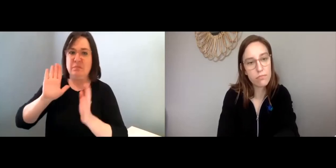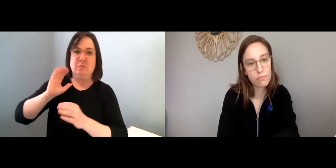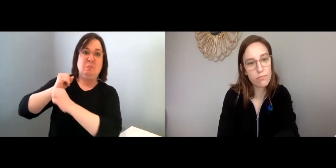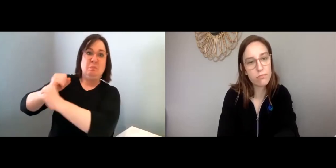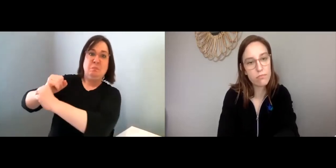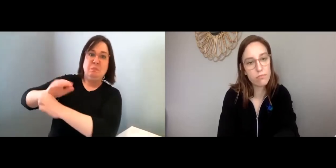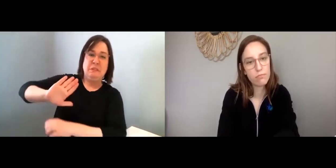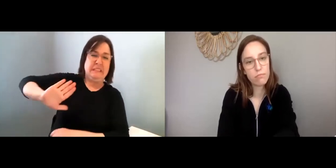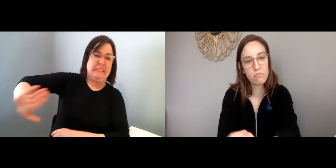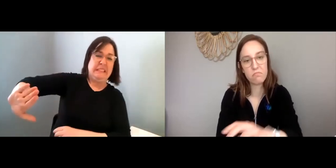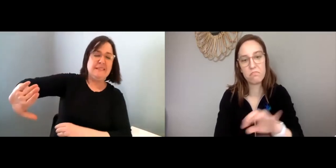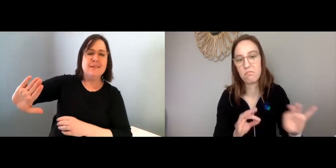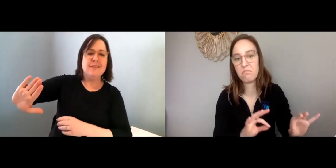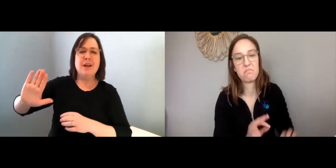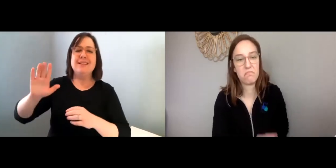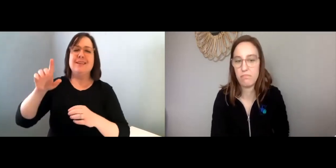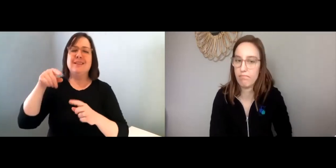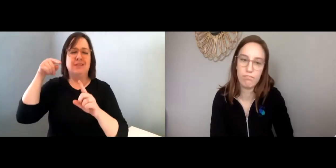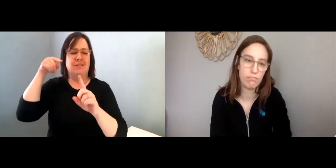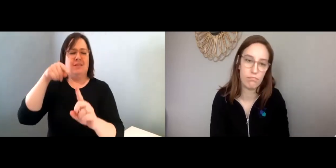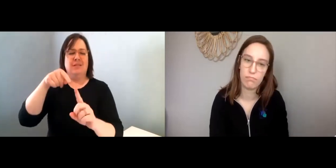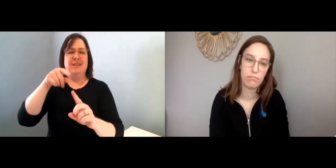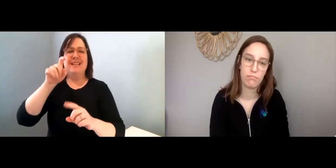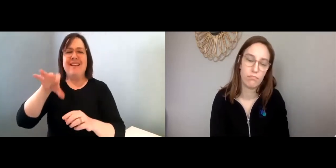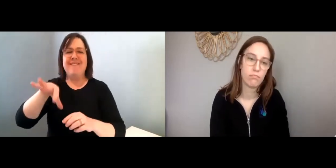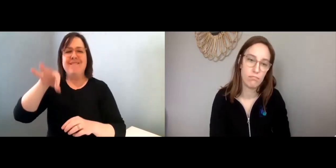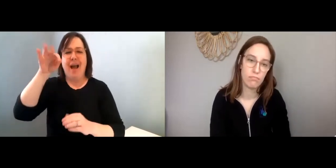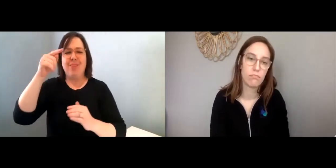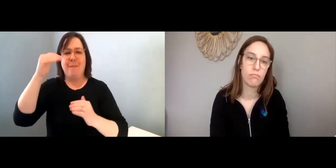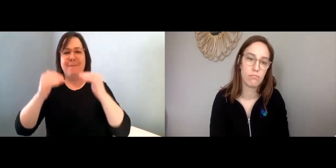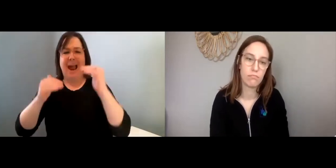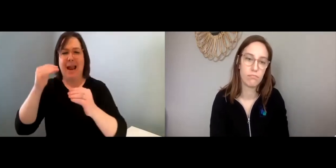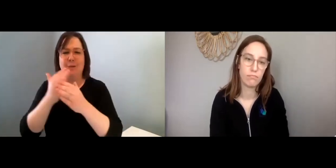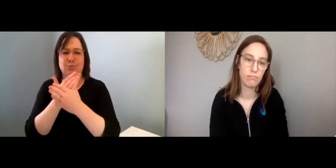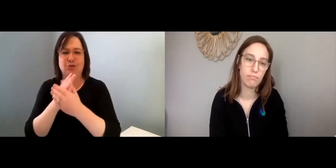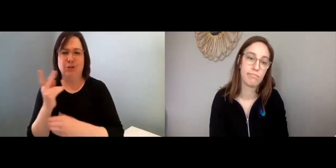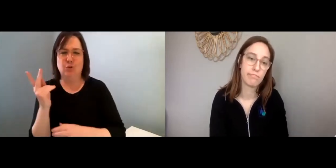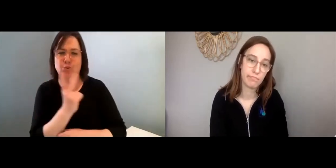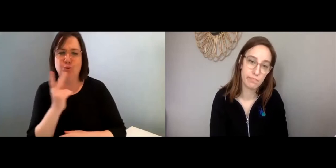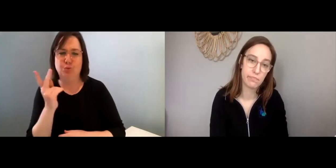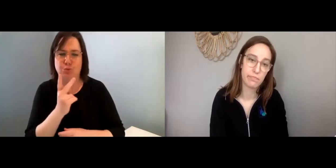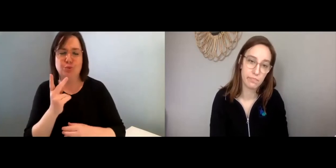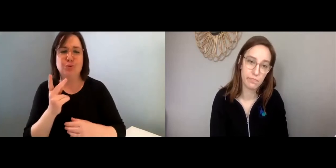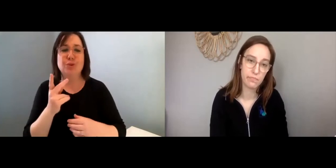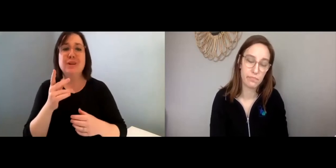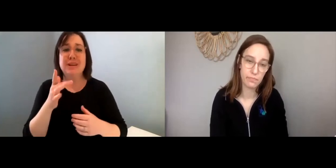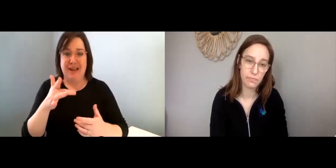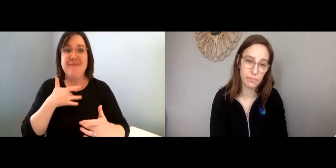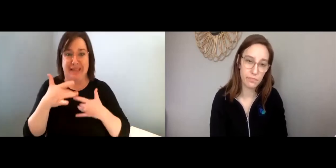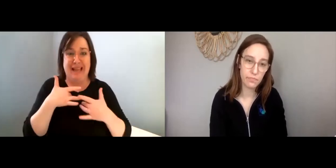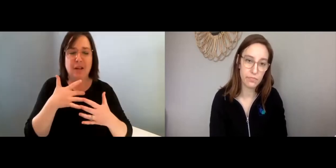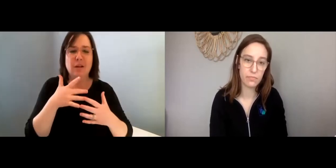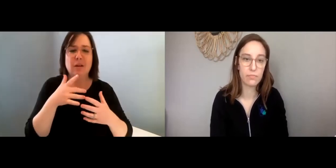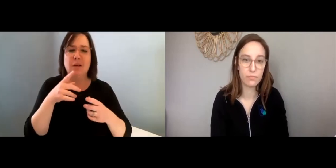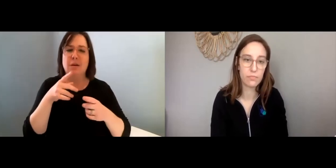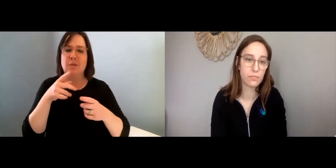Nor is it good to sweep them under the rug. You need to find a balance between the two.